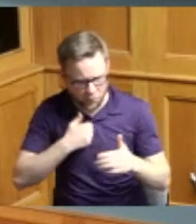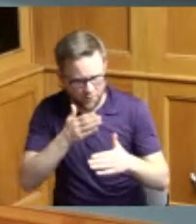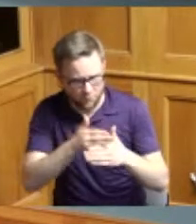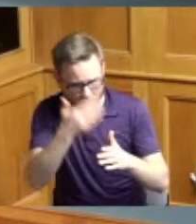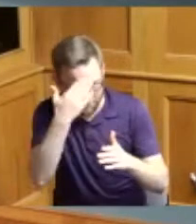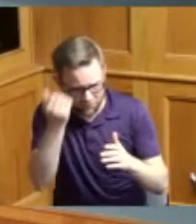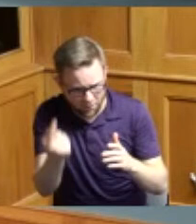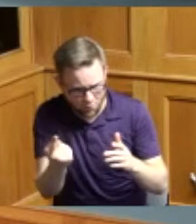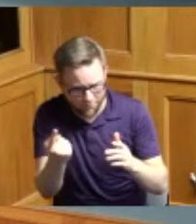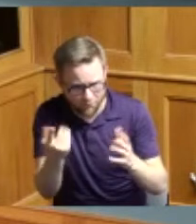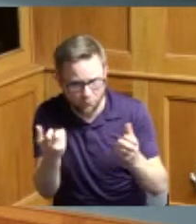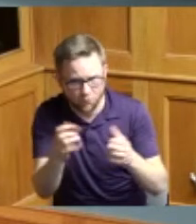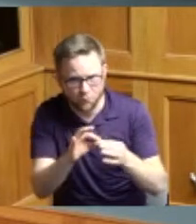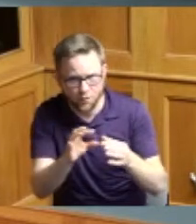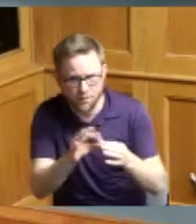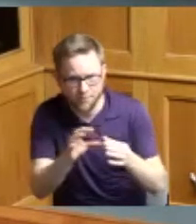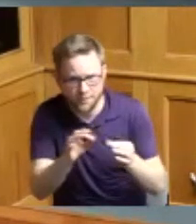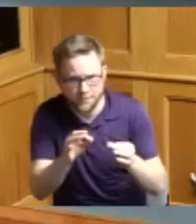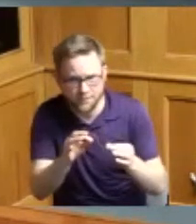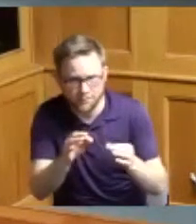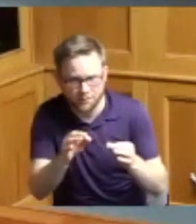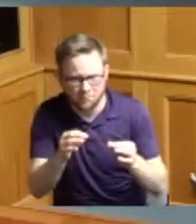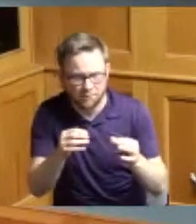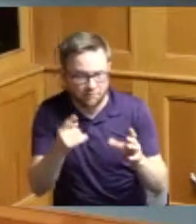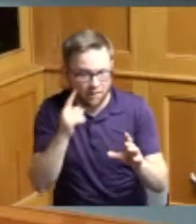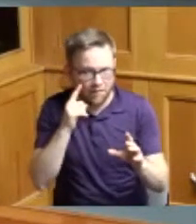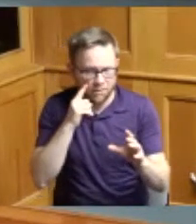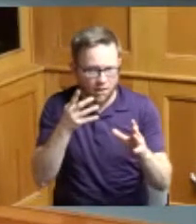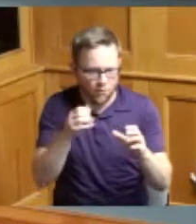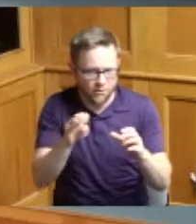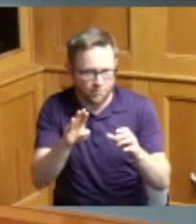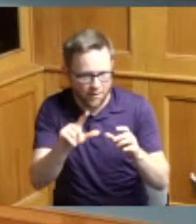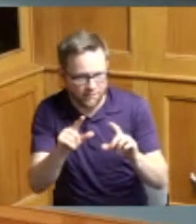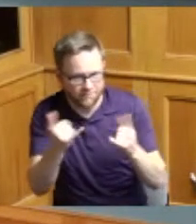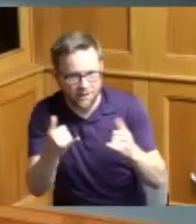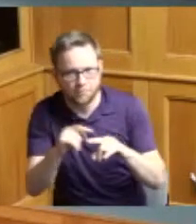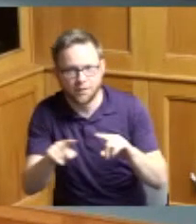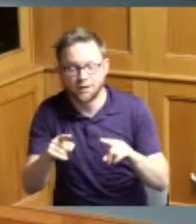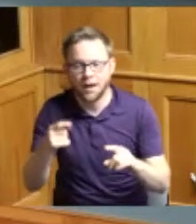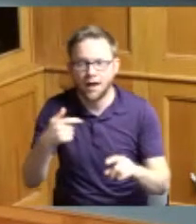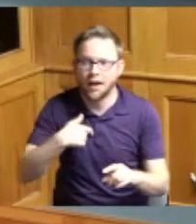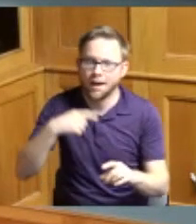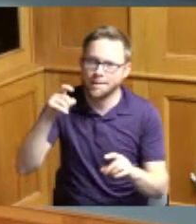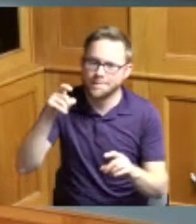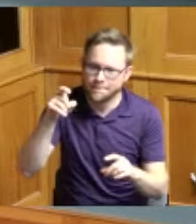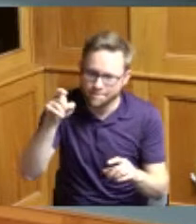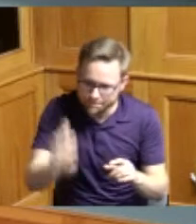to mention because I thought we were going to go to the bye league I can't not not mention this the